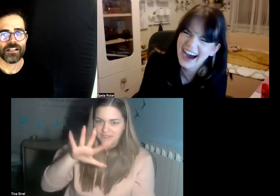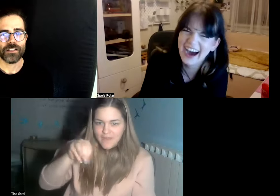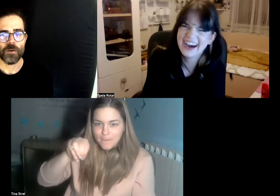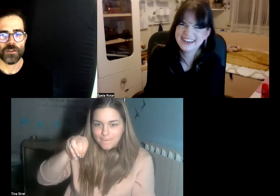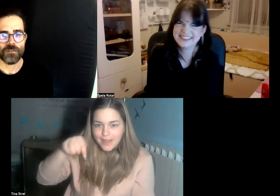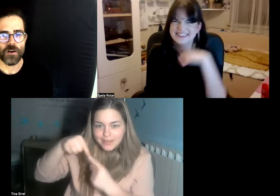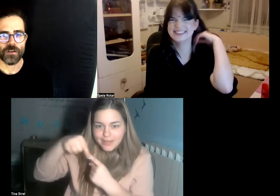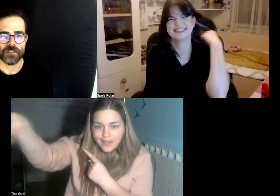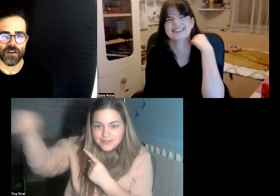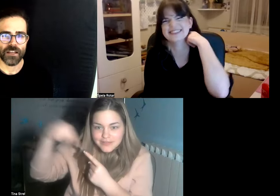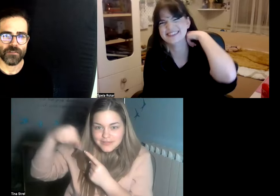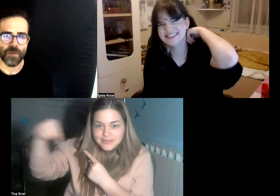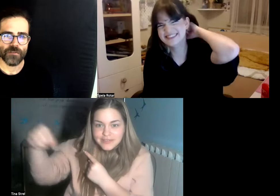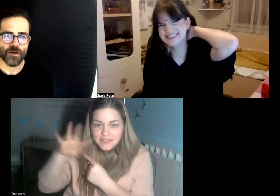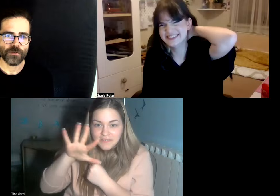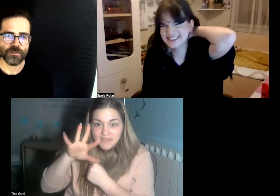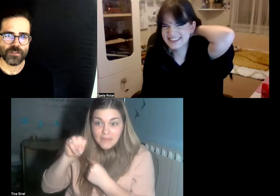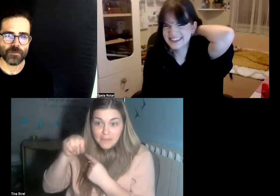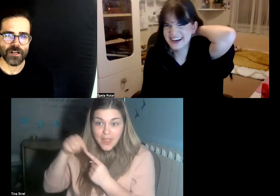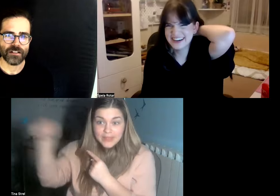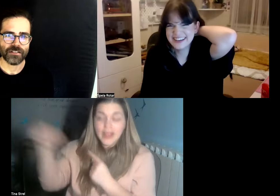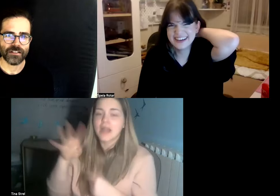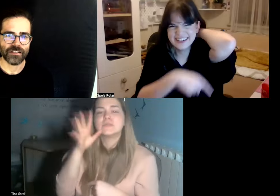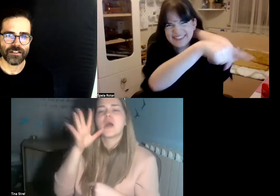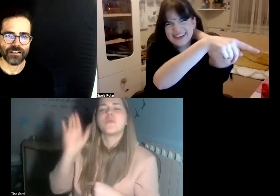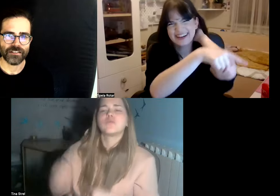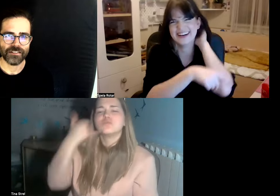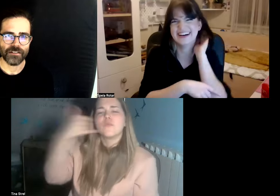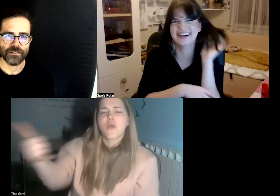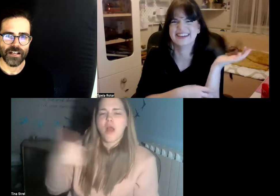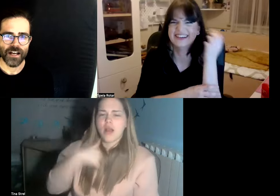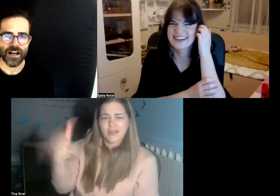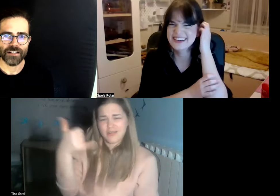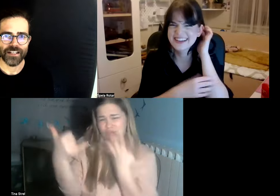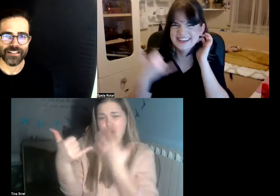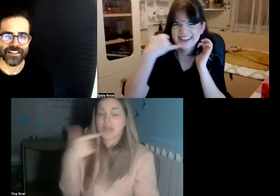you know when the phone if I leave my phone somewhere else and and stuff I'll get